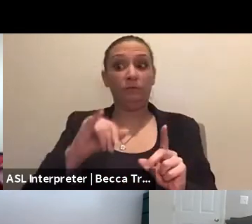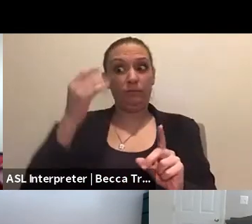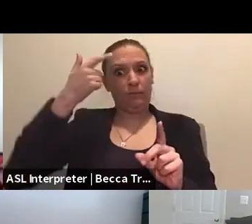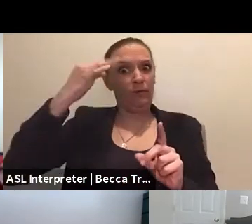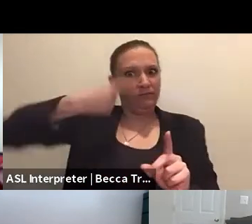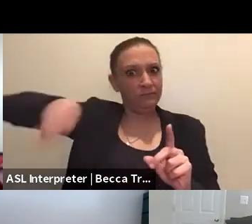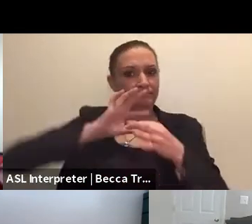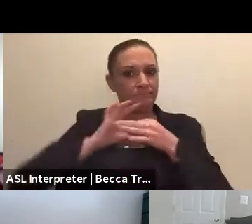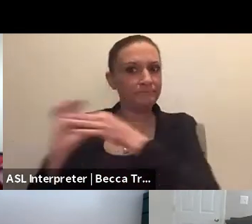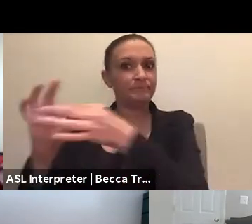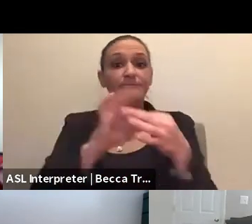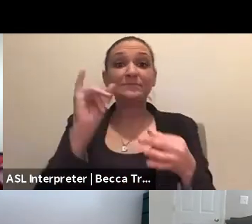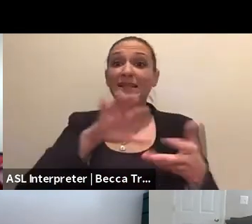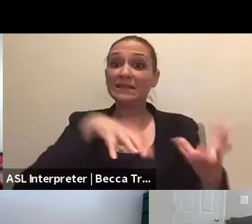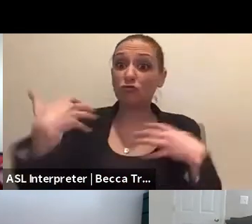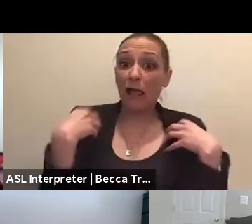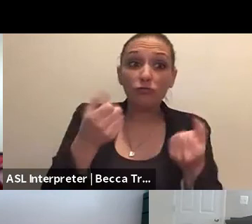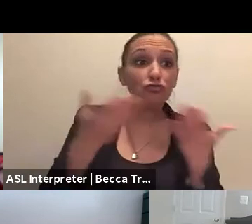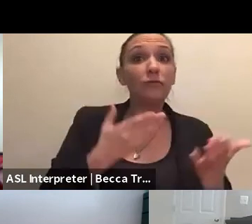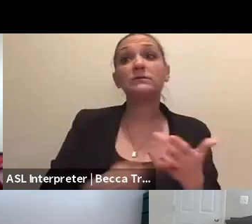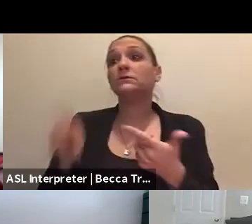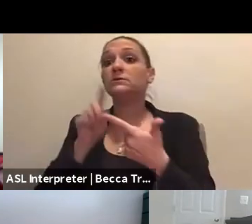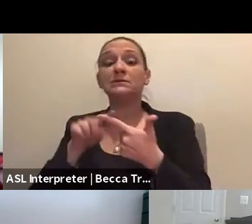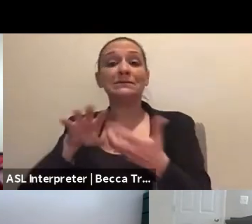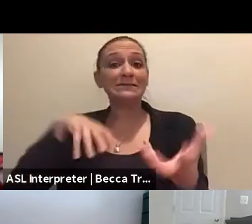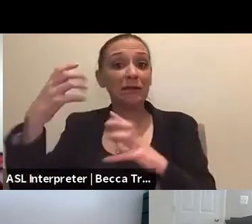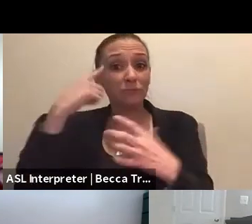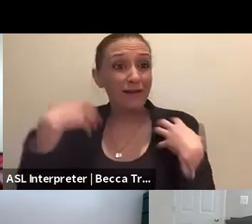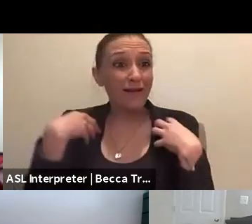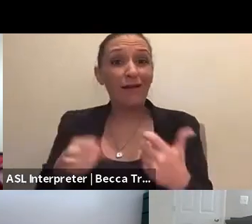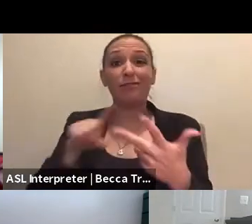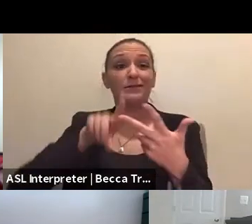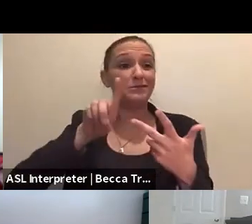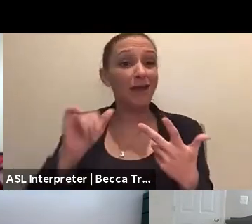it's Disaster Health Services, it's disaster mental health it's DEI, it's our sheltering folks.